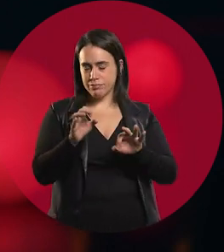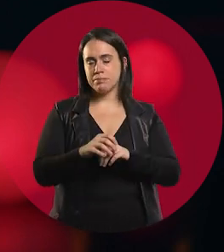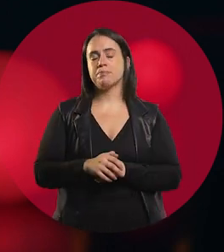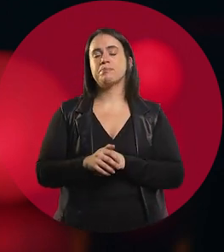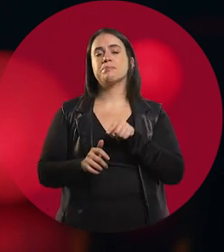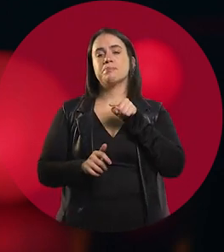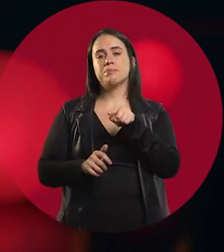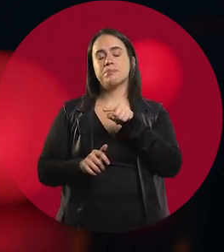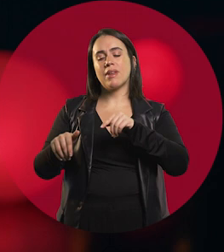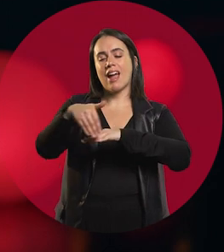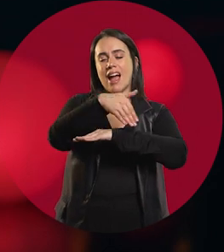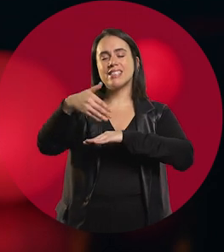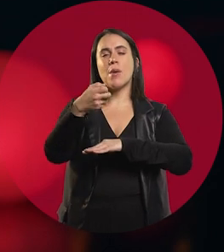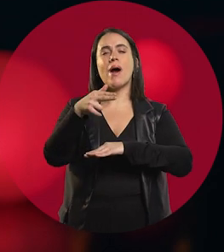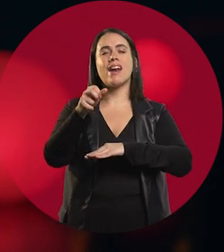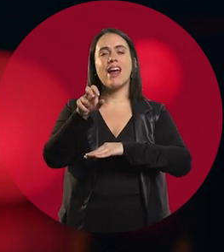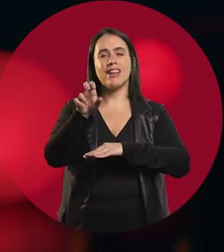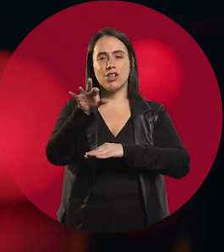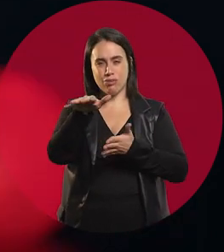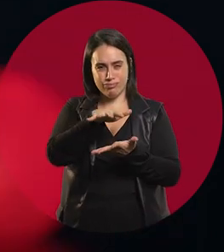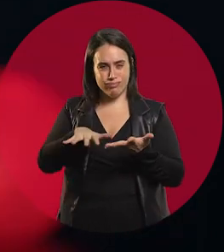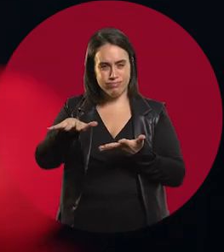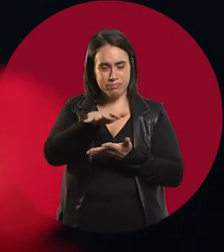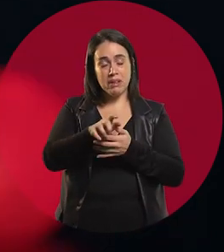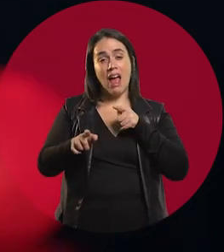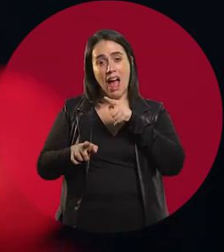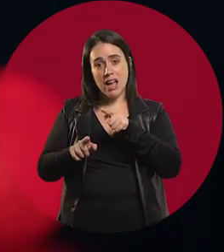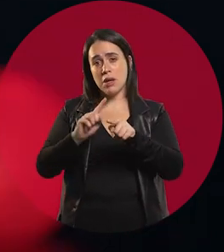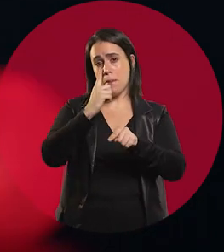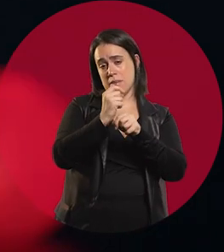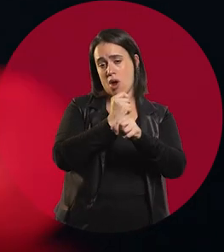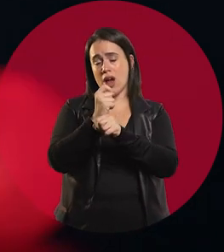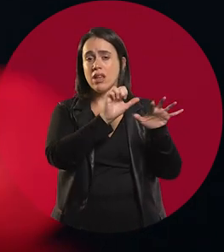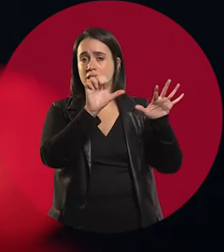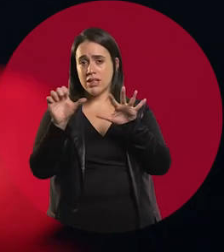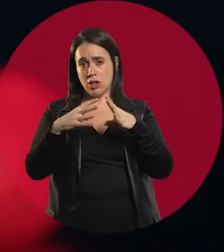on Miguel Barreiro and Achiras. I did all six years of school there.